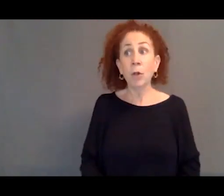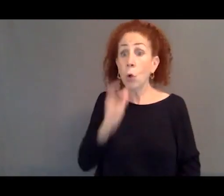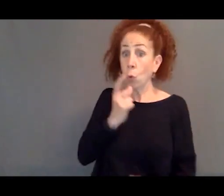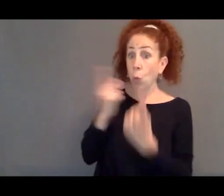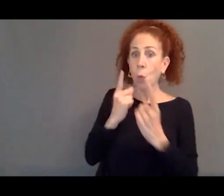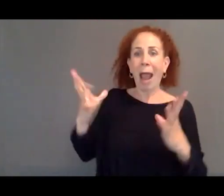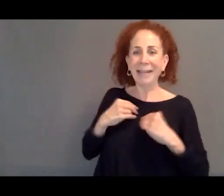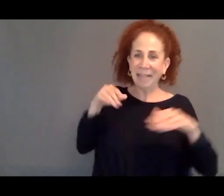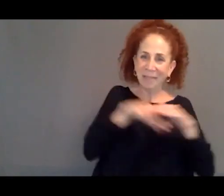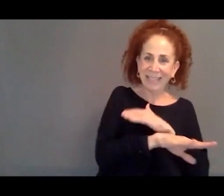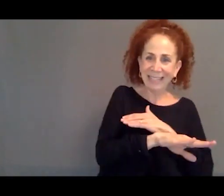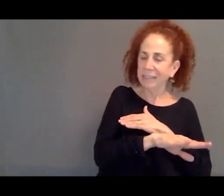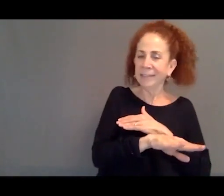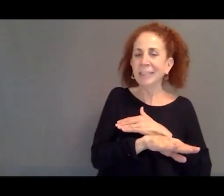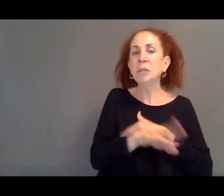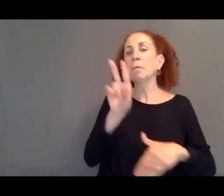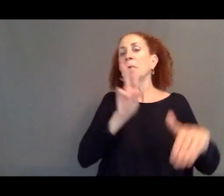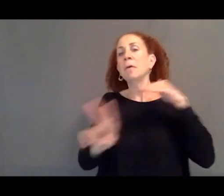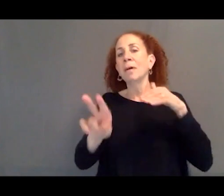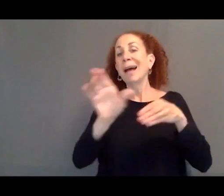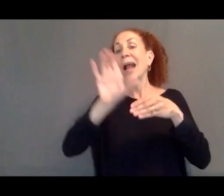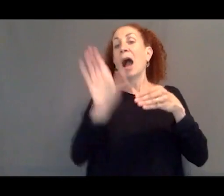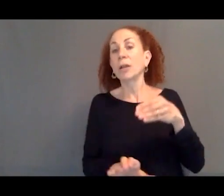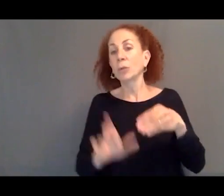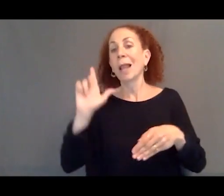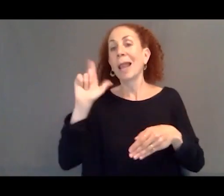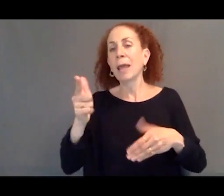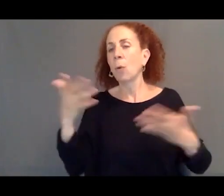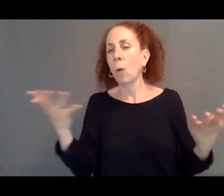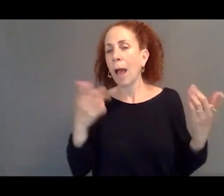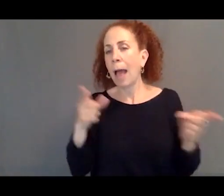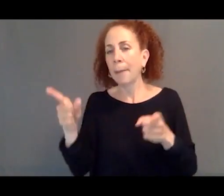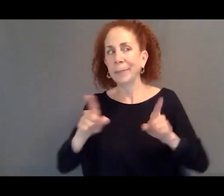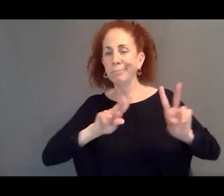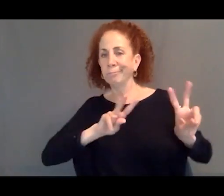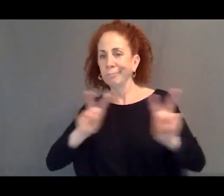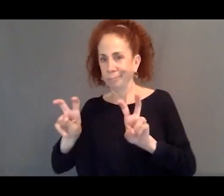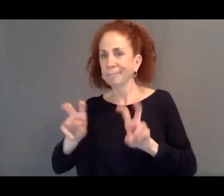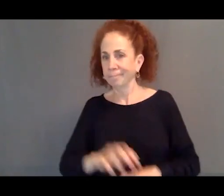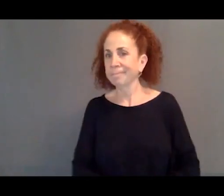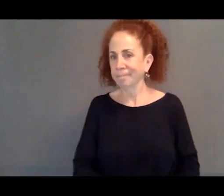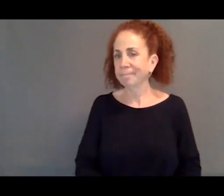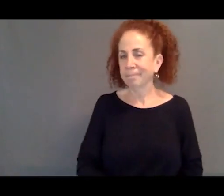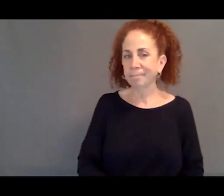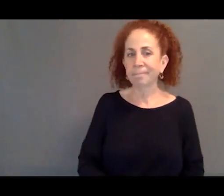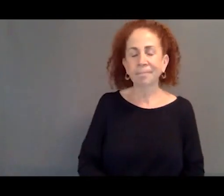but then what the price of that is. What's the price of living up to our moral commitments?